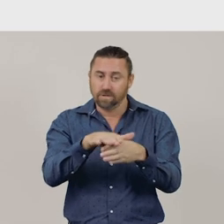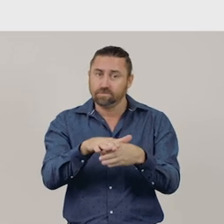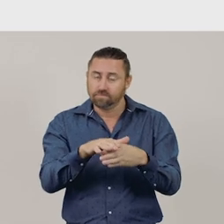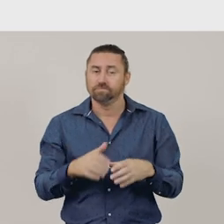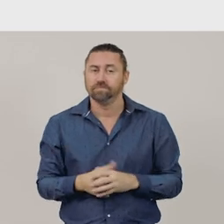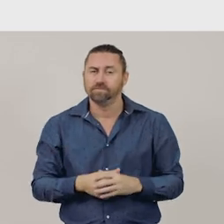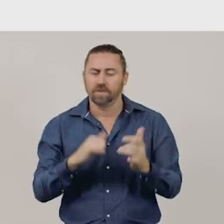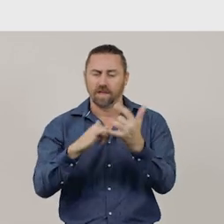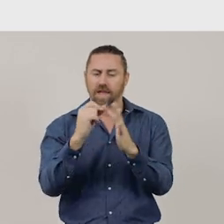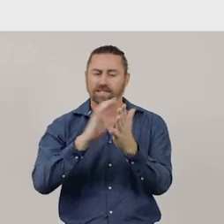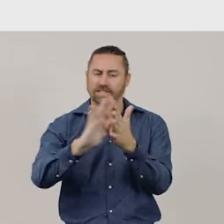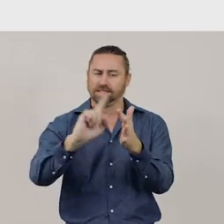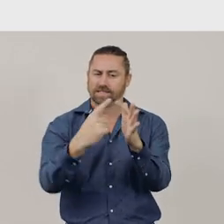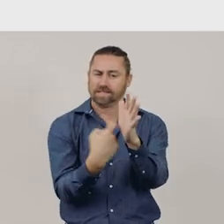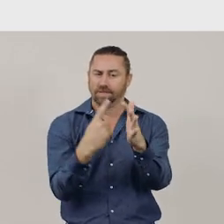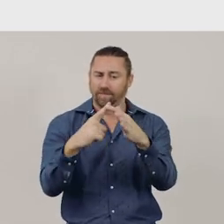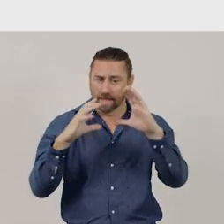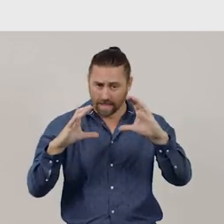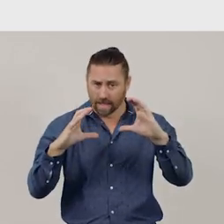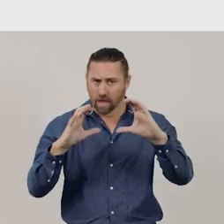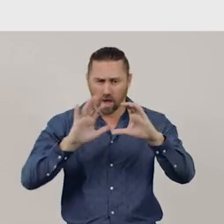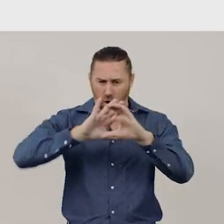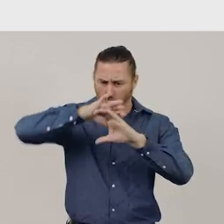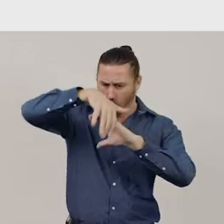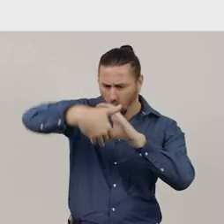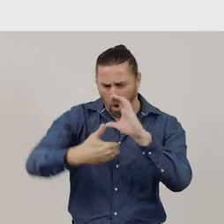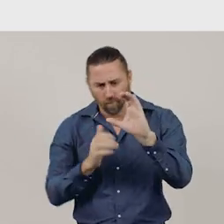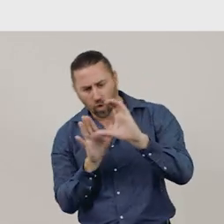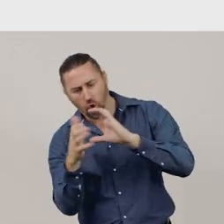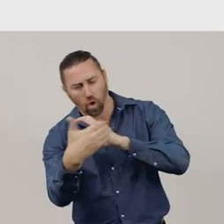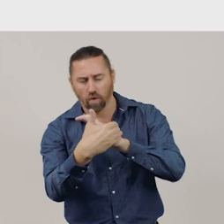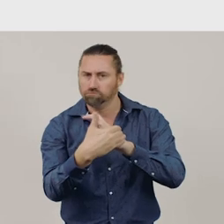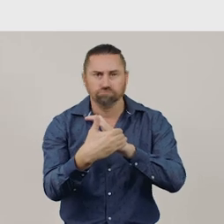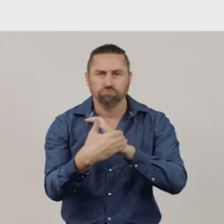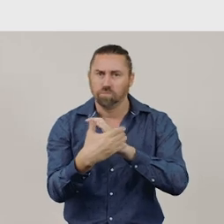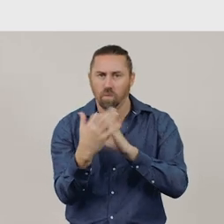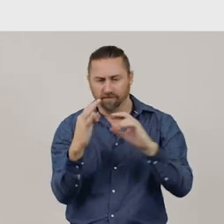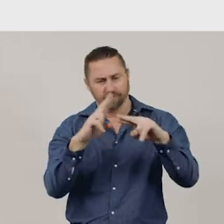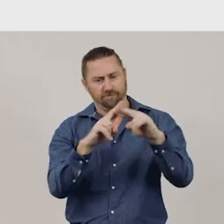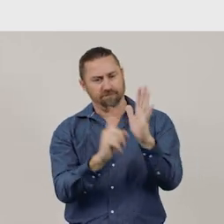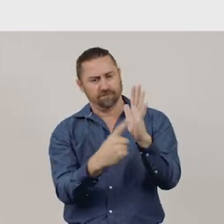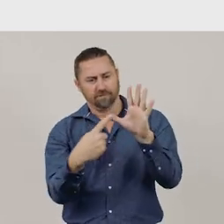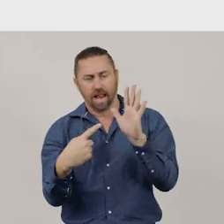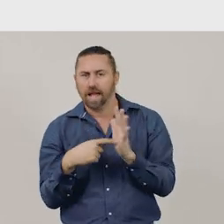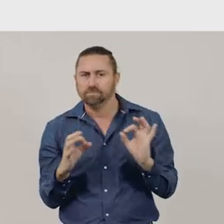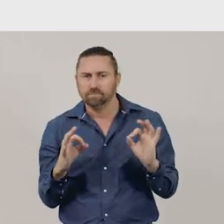A sphere has only a curved surface, so it does not have a flat face.